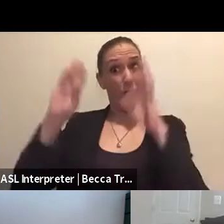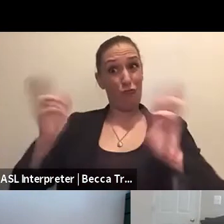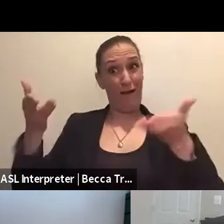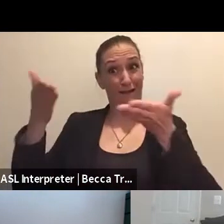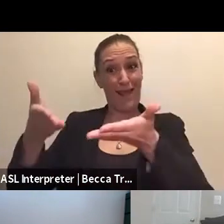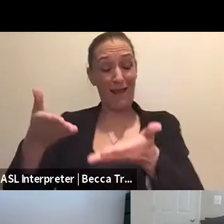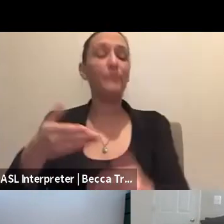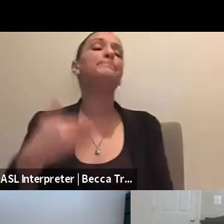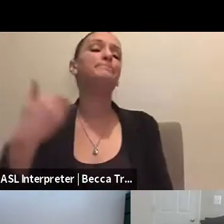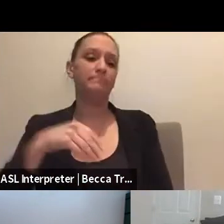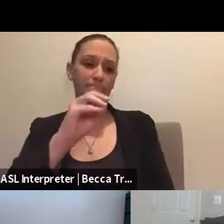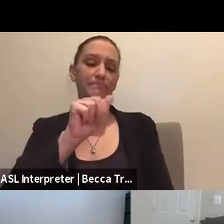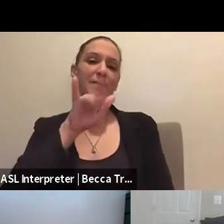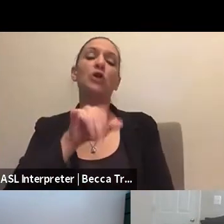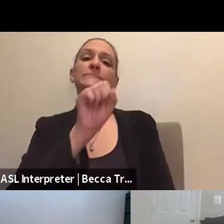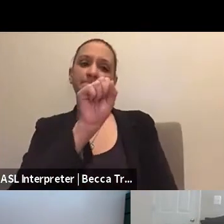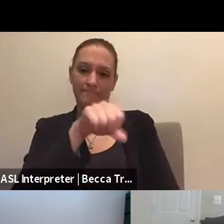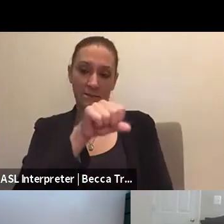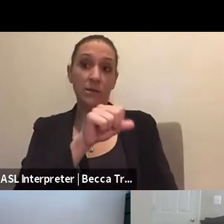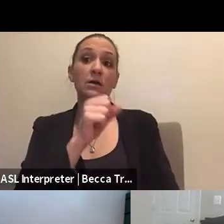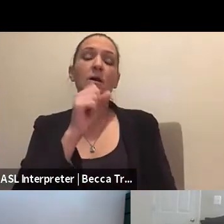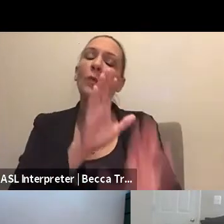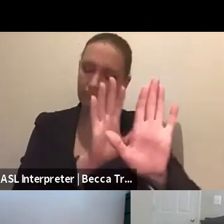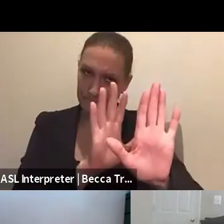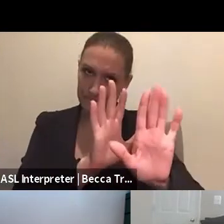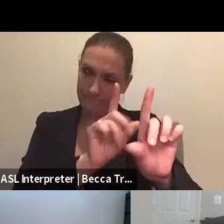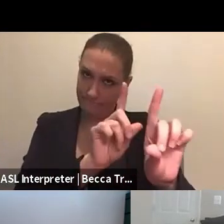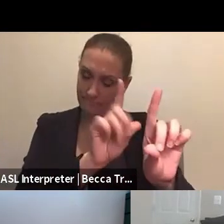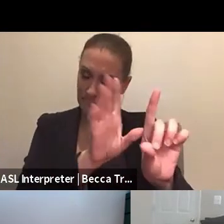Yes, well, not necessarily when they open